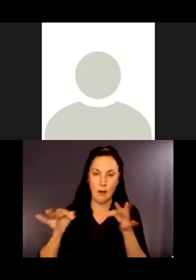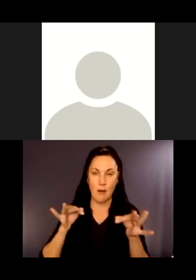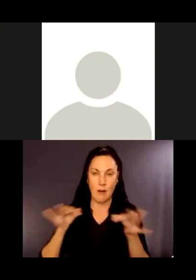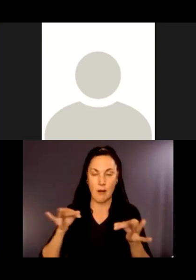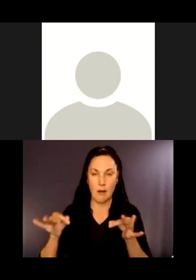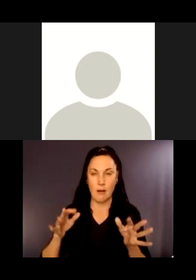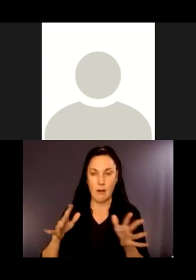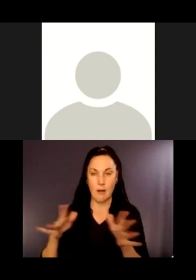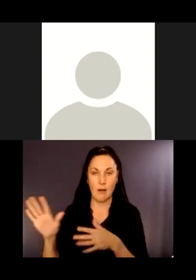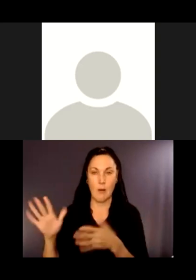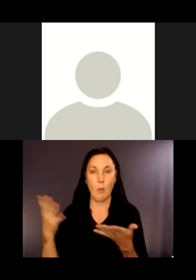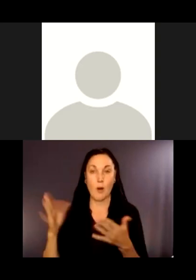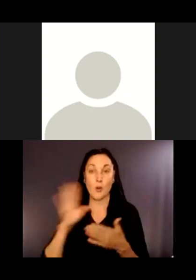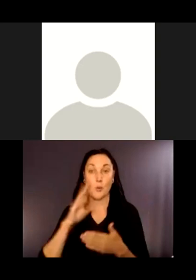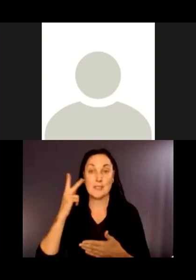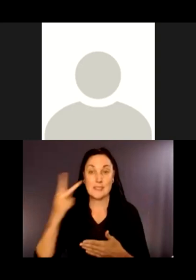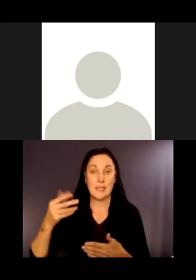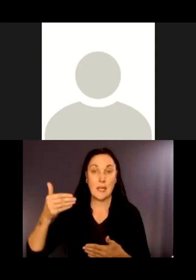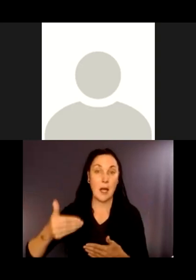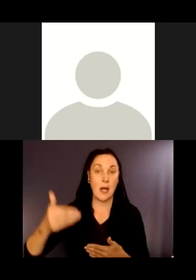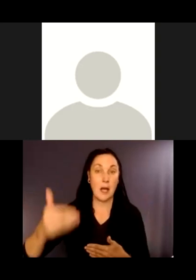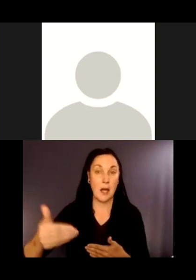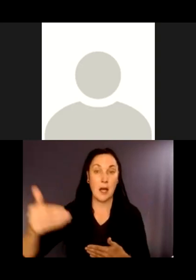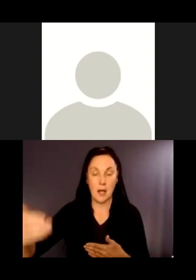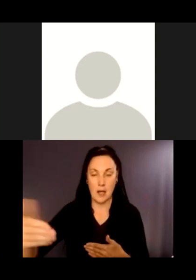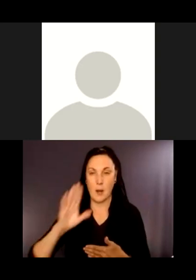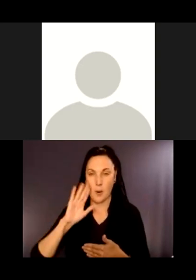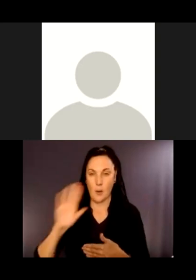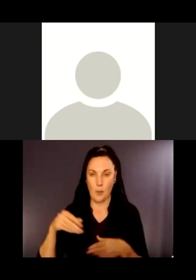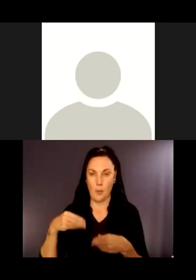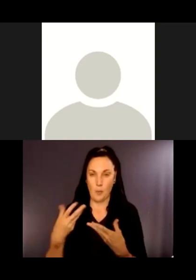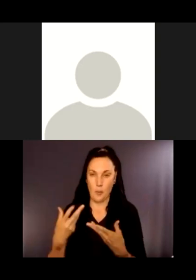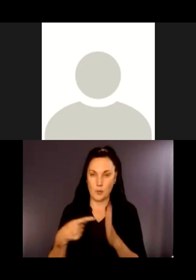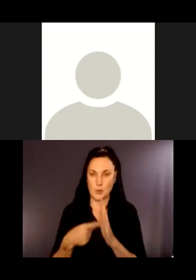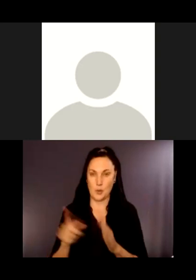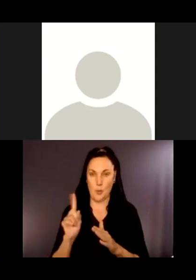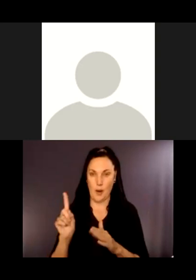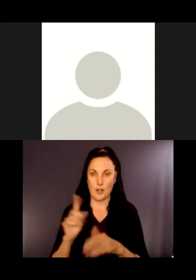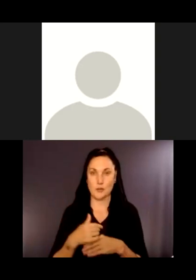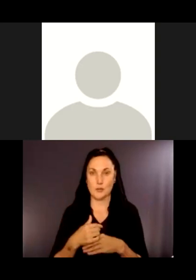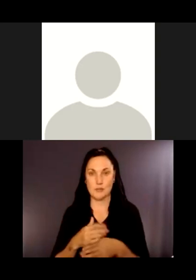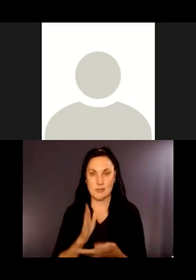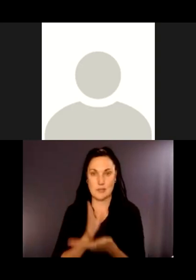opportunity to kind of decide I'm going to stop here or I think I could take it to the next bench or it looks like the